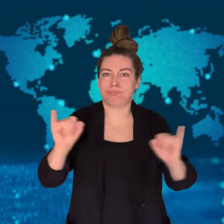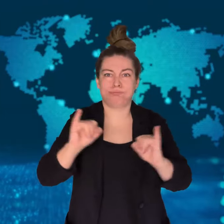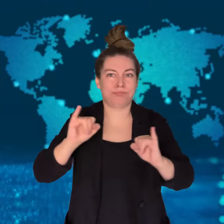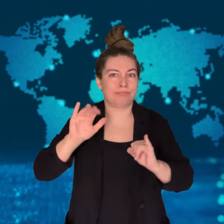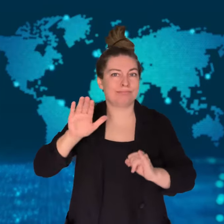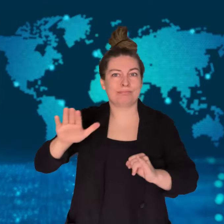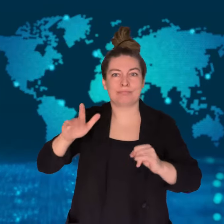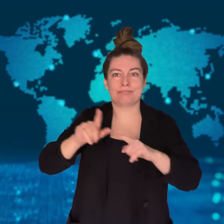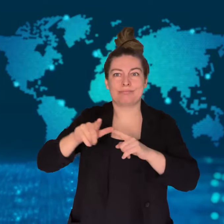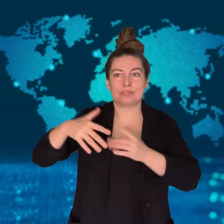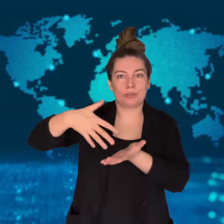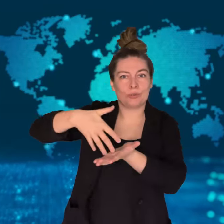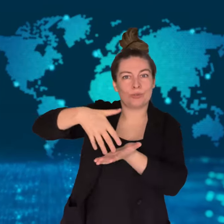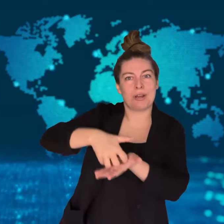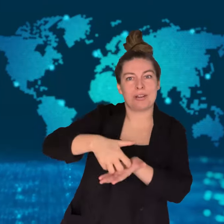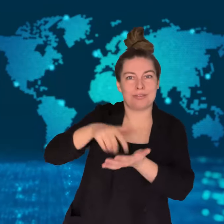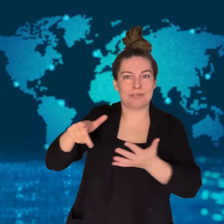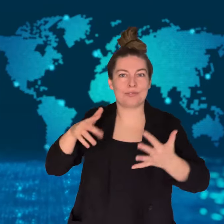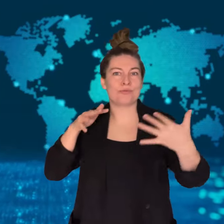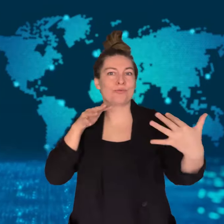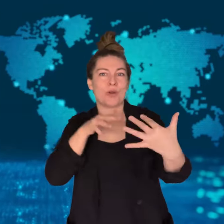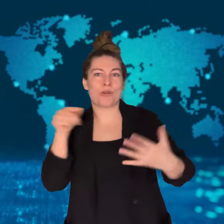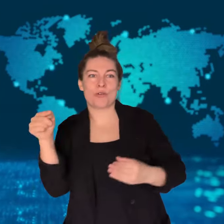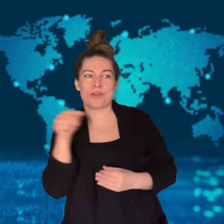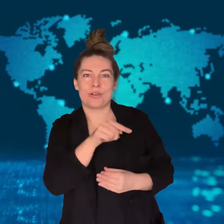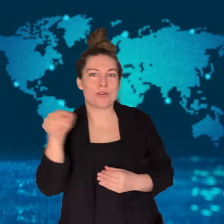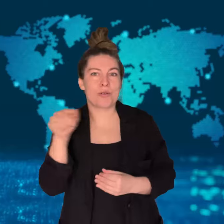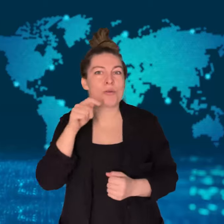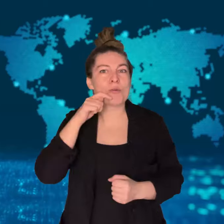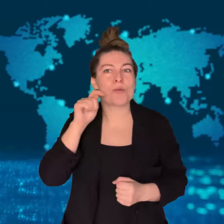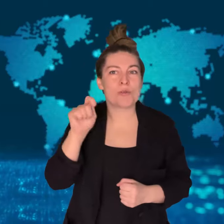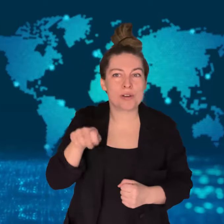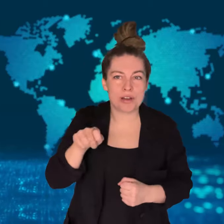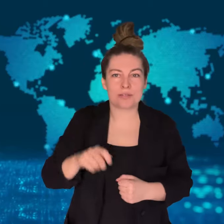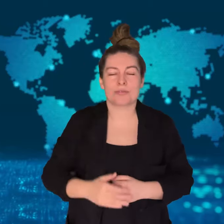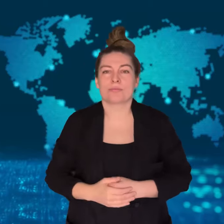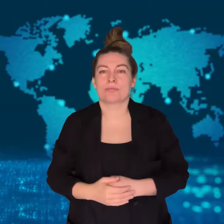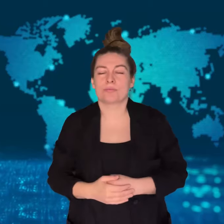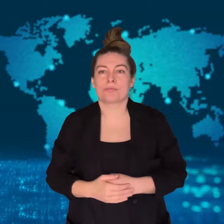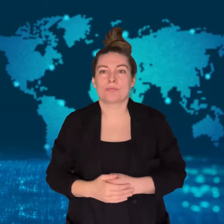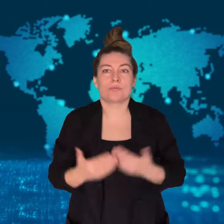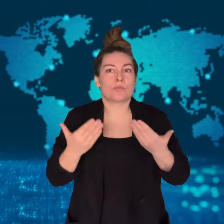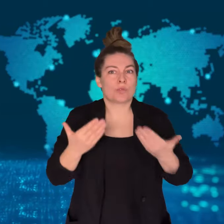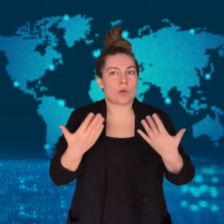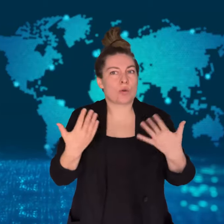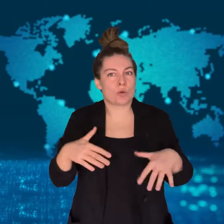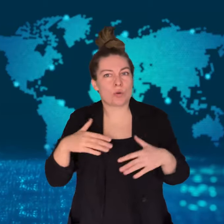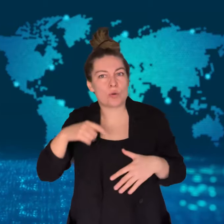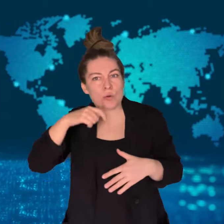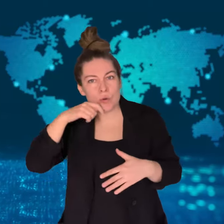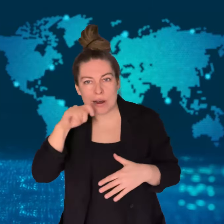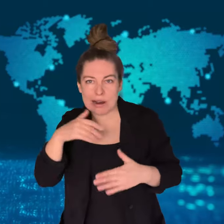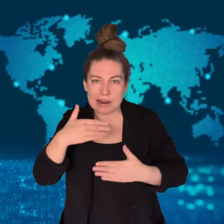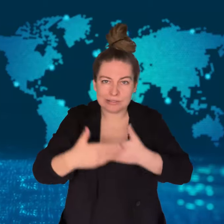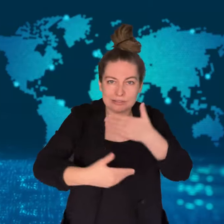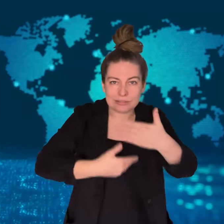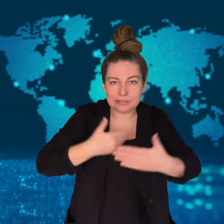providing supplies.